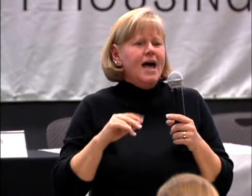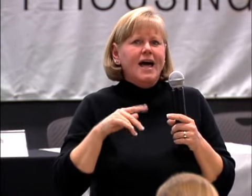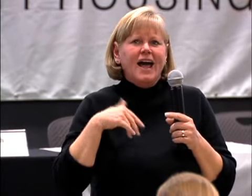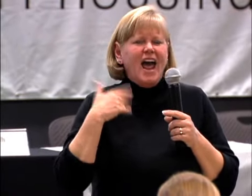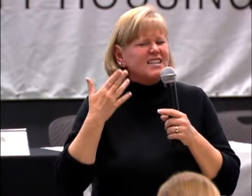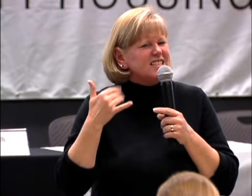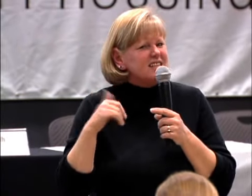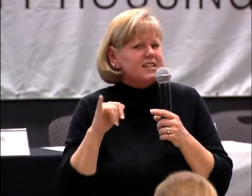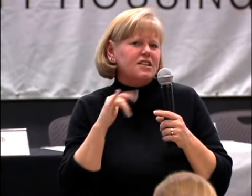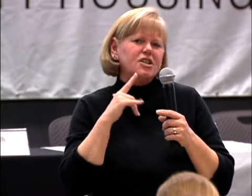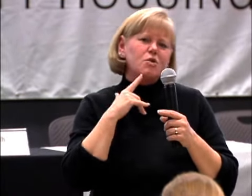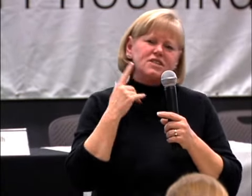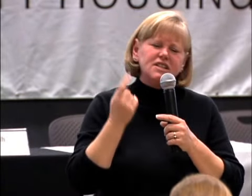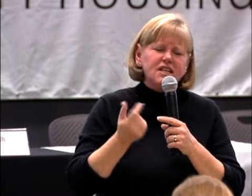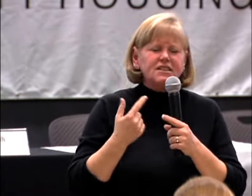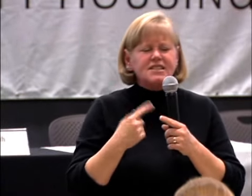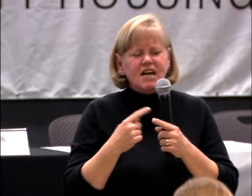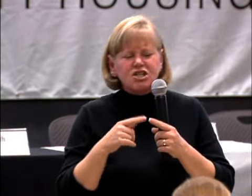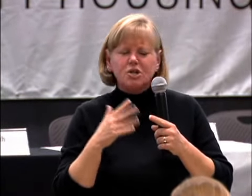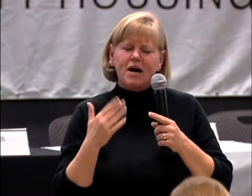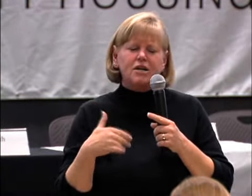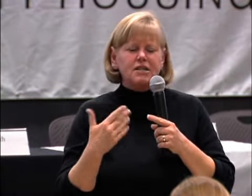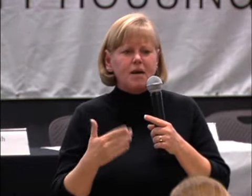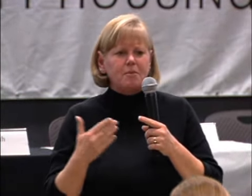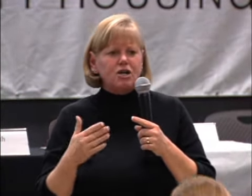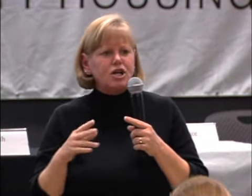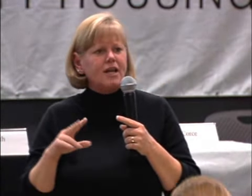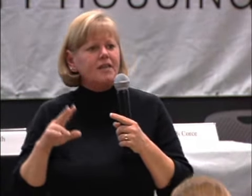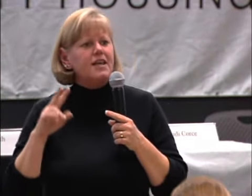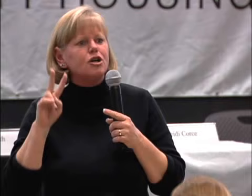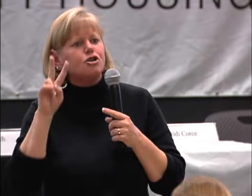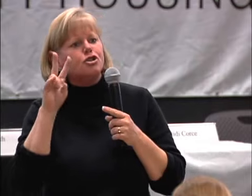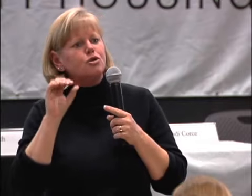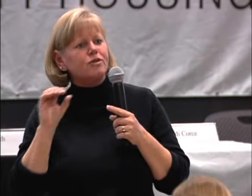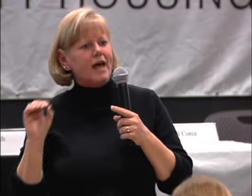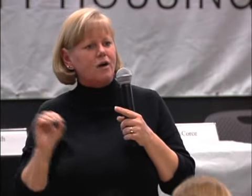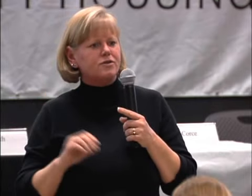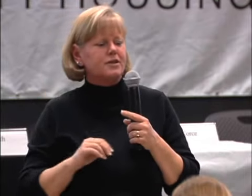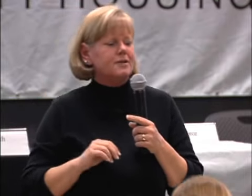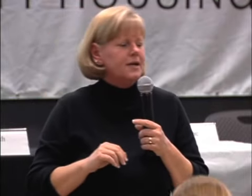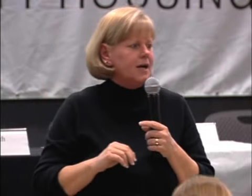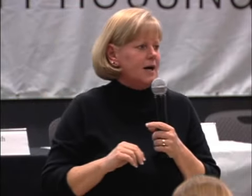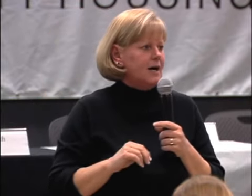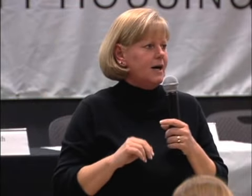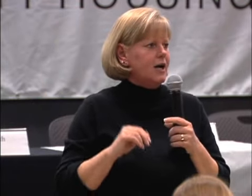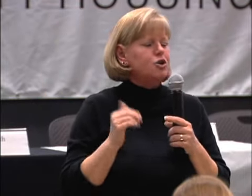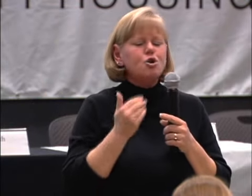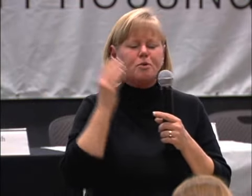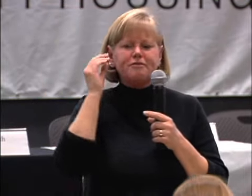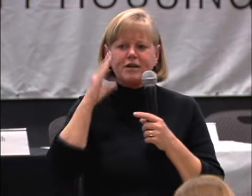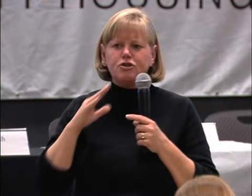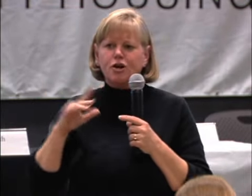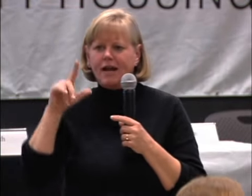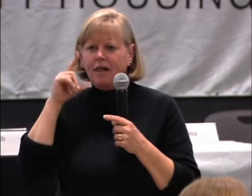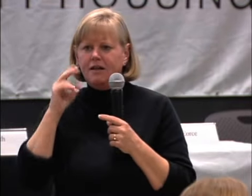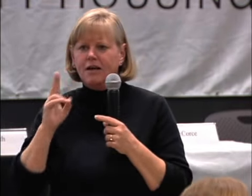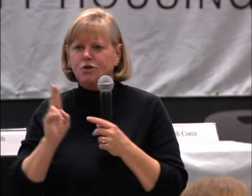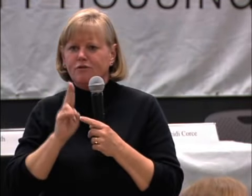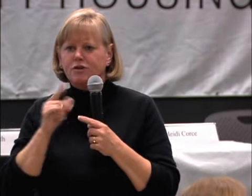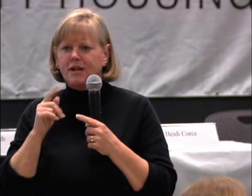AND STILL THERE WAS A LITTLE INTRODUCTION AND IN THE 2000 A NEW